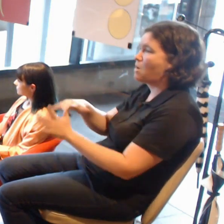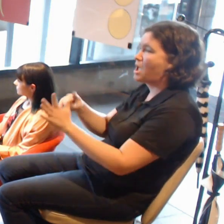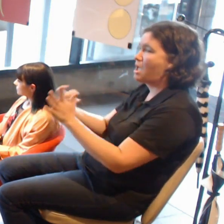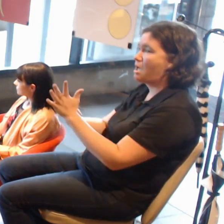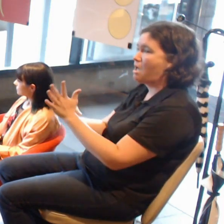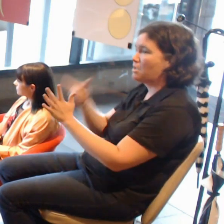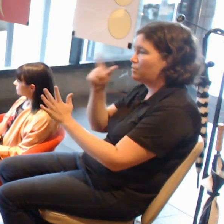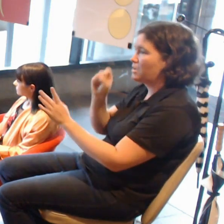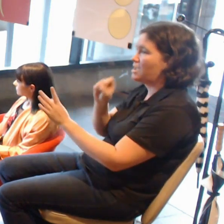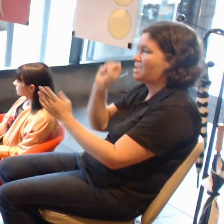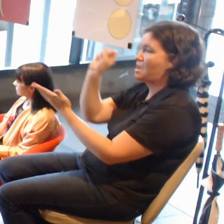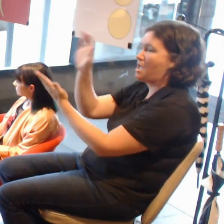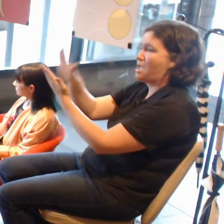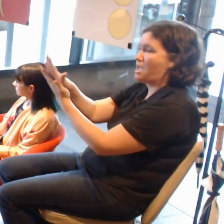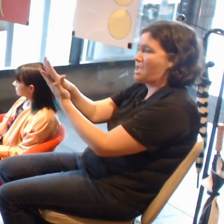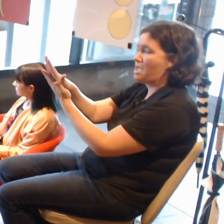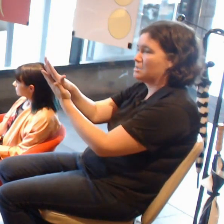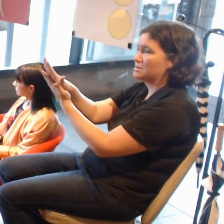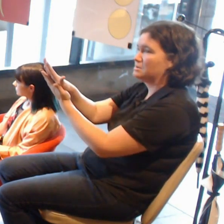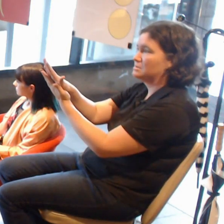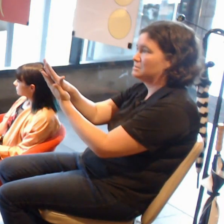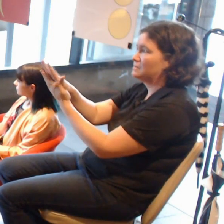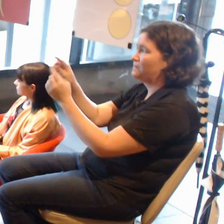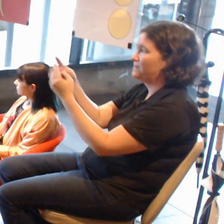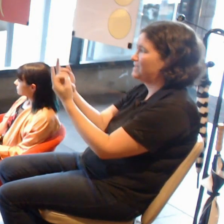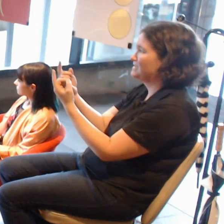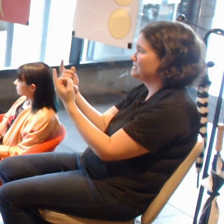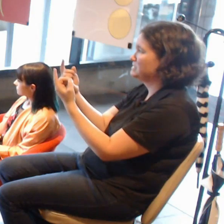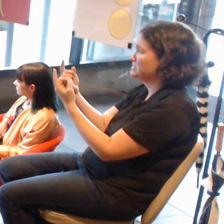and possibly soon, to a degree, like the deepfakes